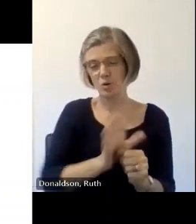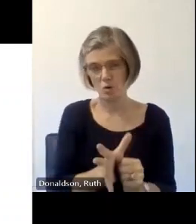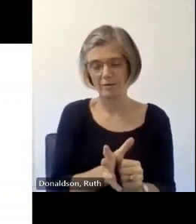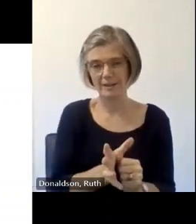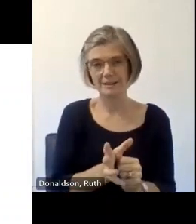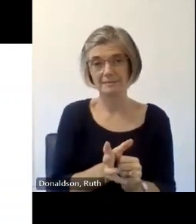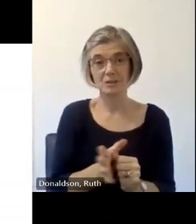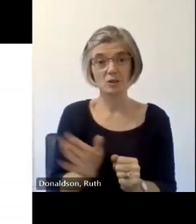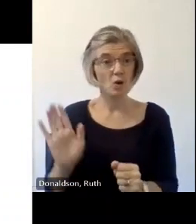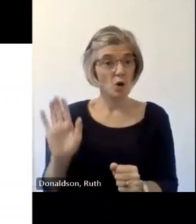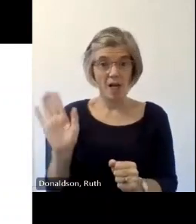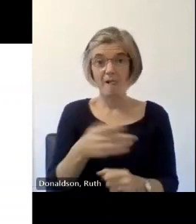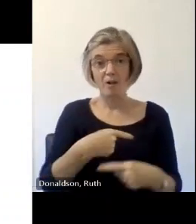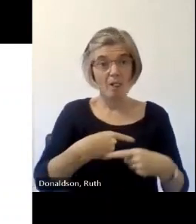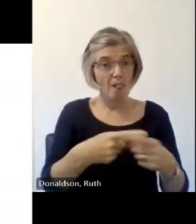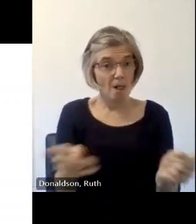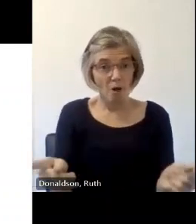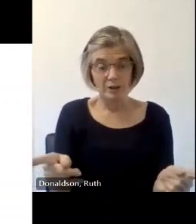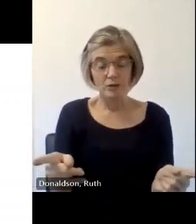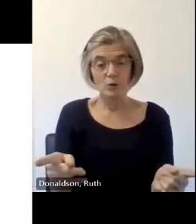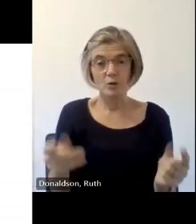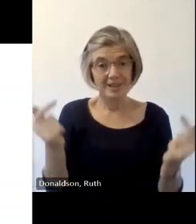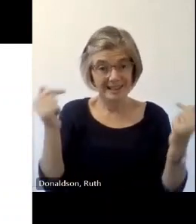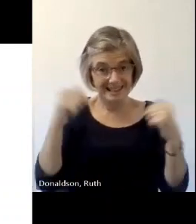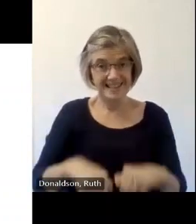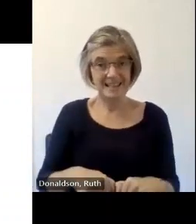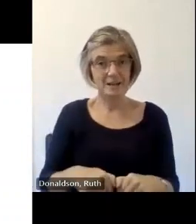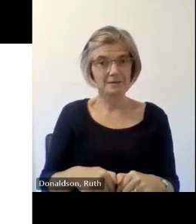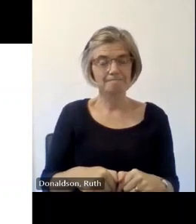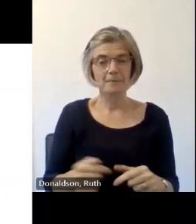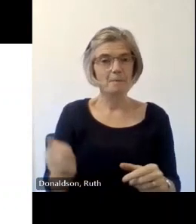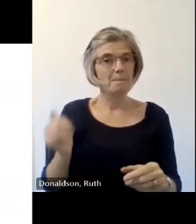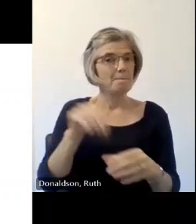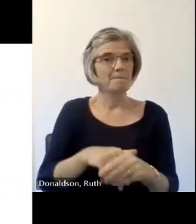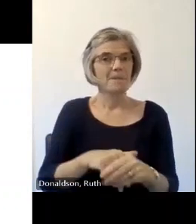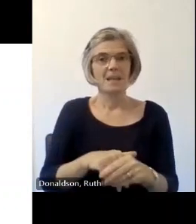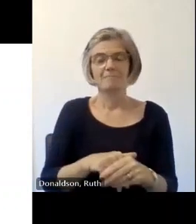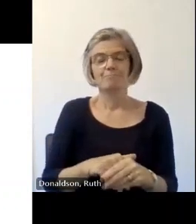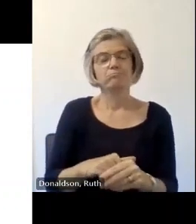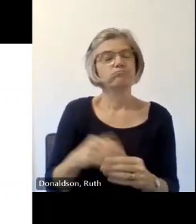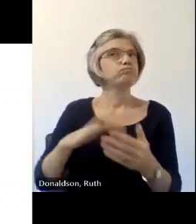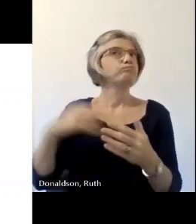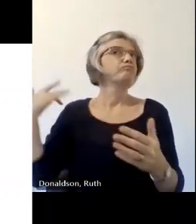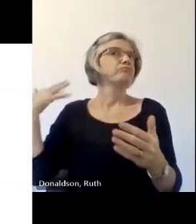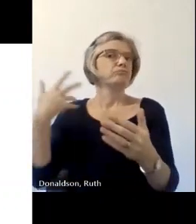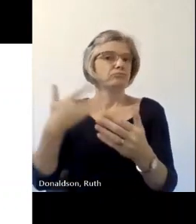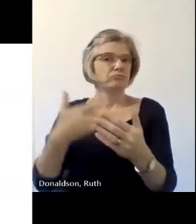years so it's wonderful to all be back together in person important housekeeping um if you're on